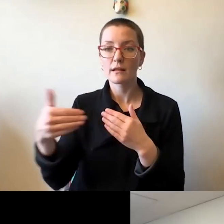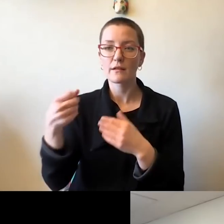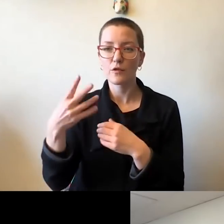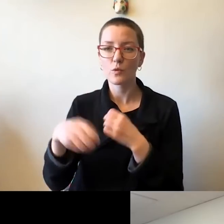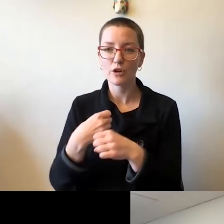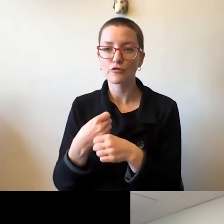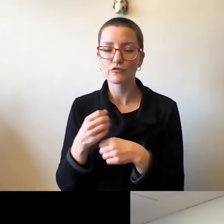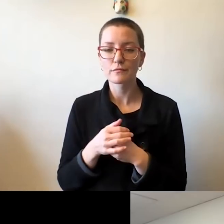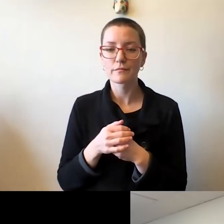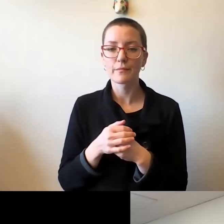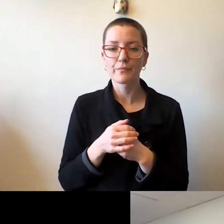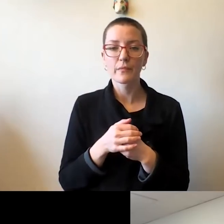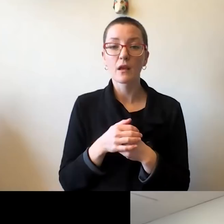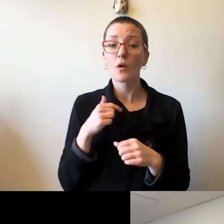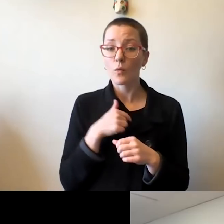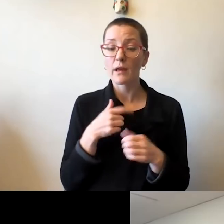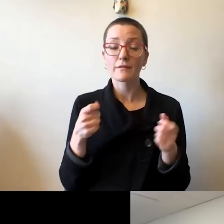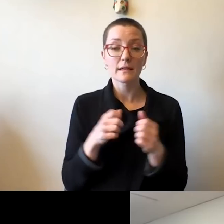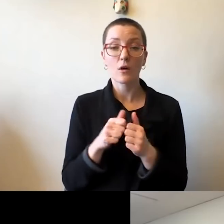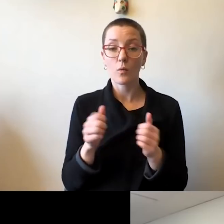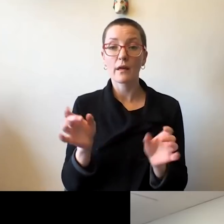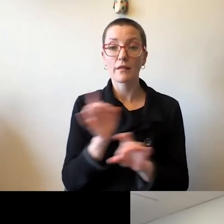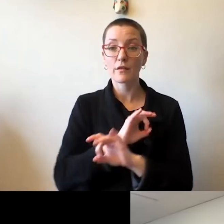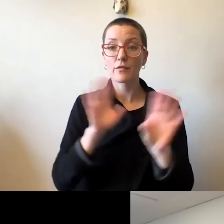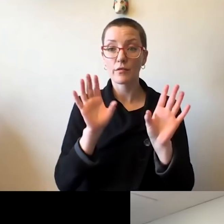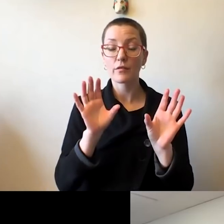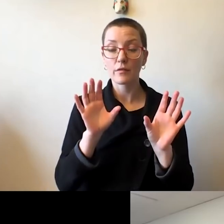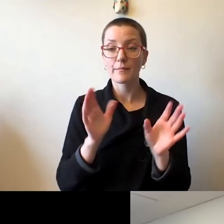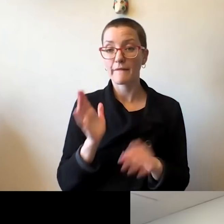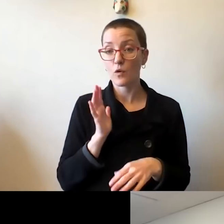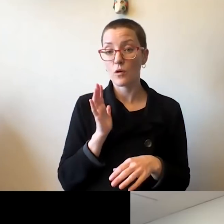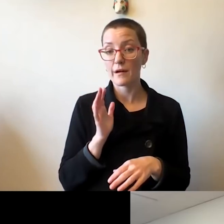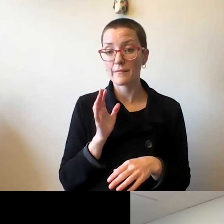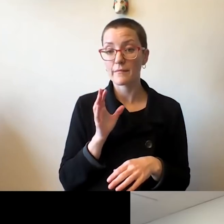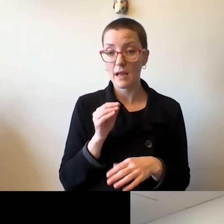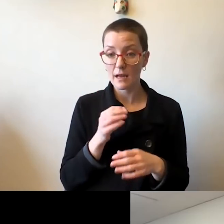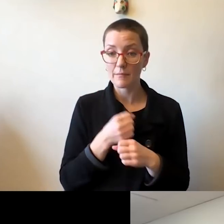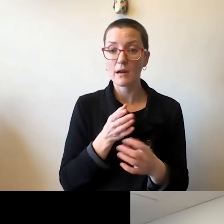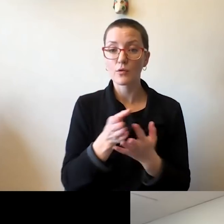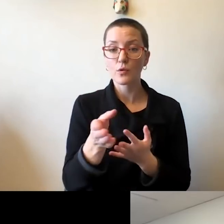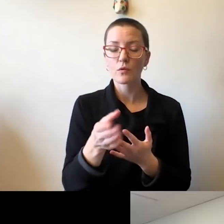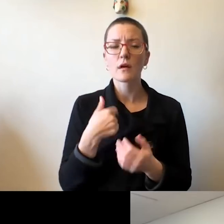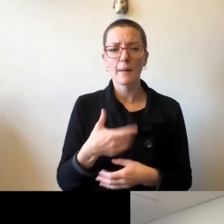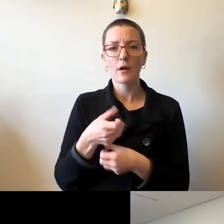We have dealt with crises before successfully. And I'm confident in this university to be able to deal